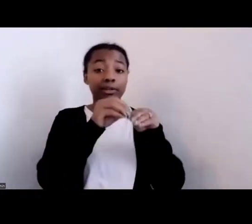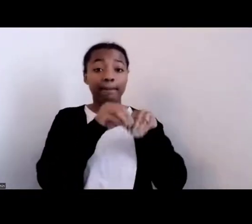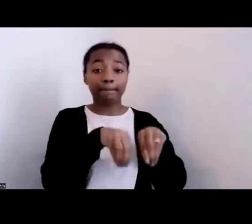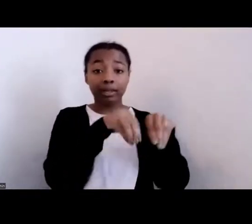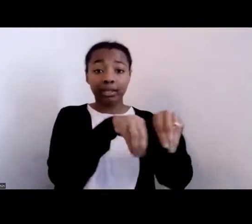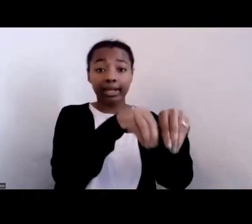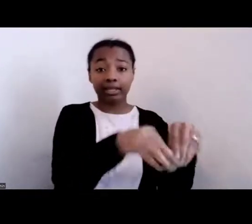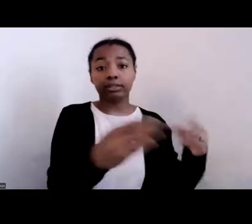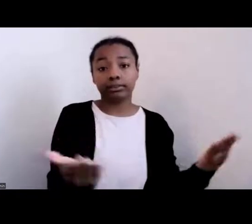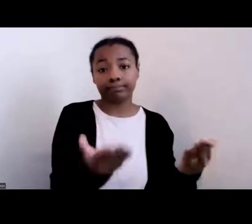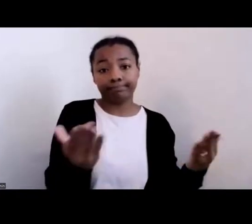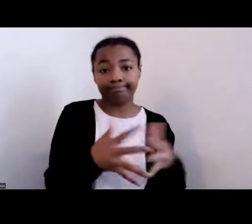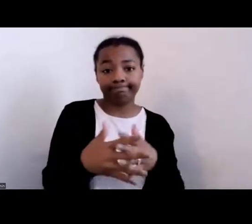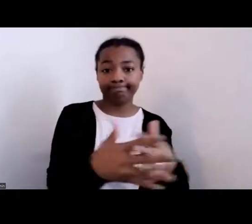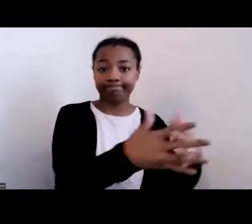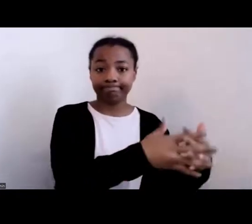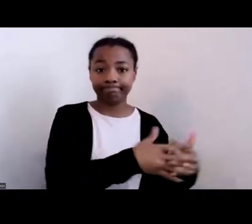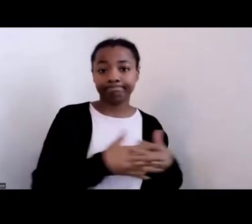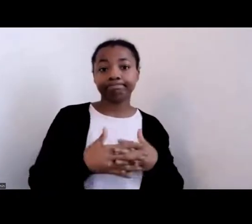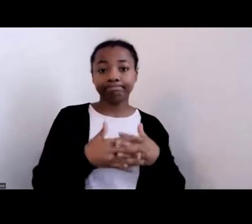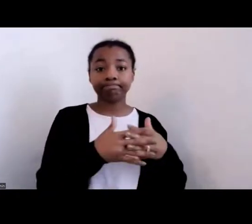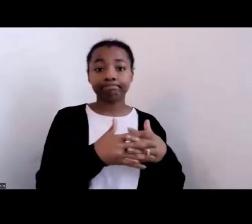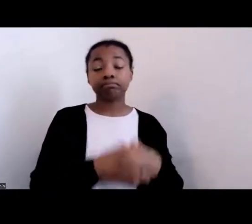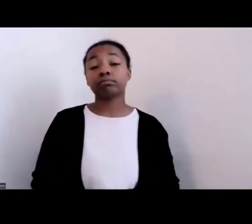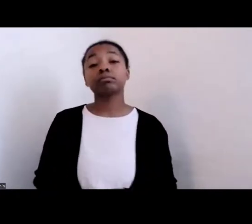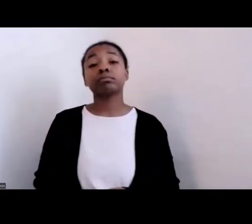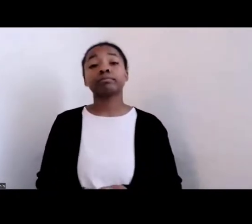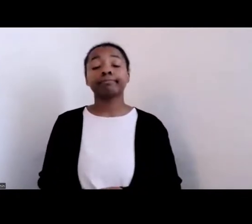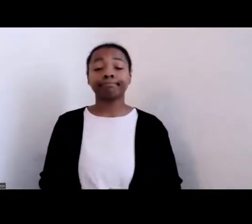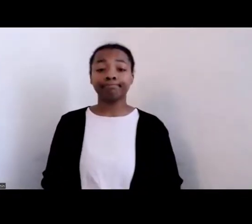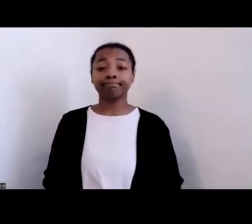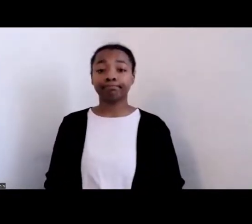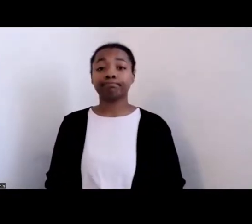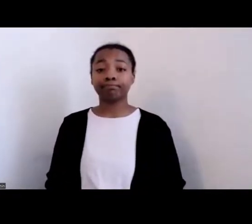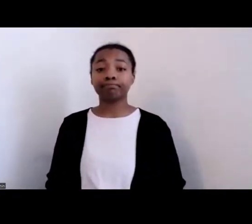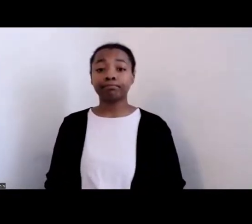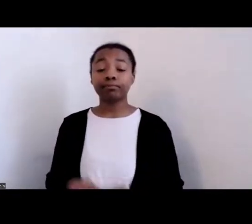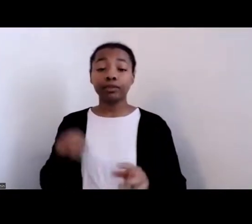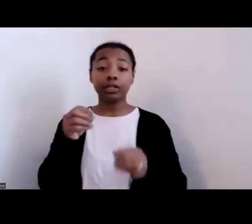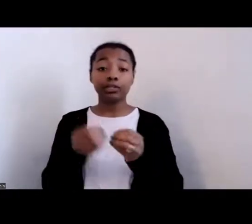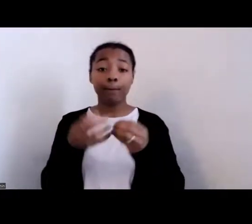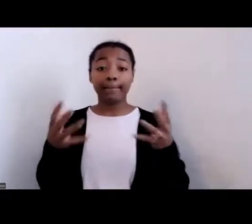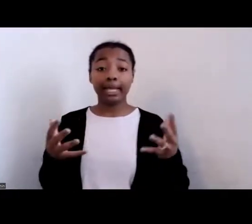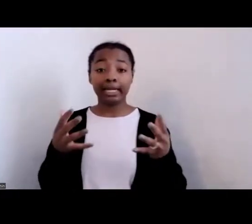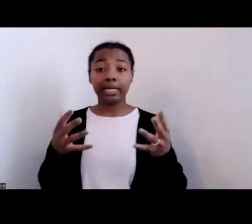And so many of the enslaved who arrived much later came with that knowledge.